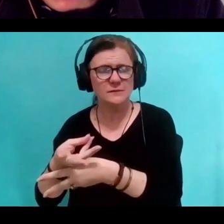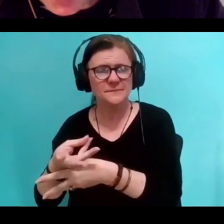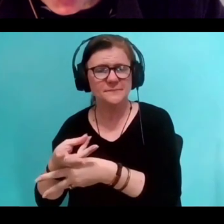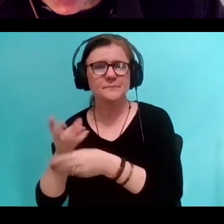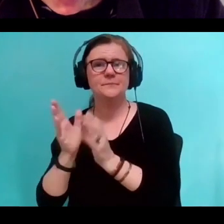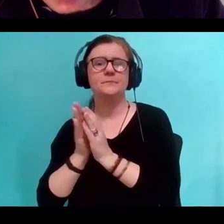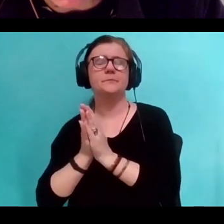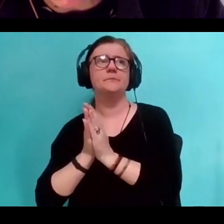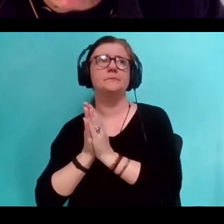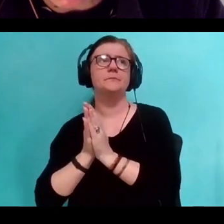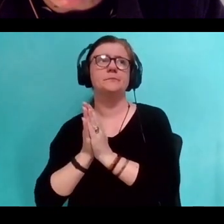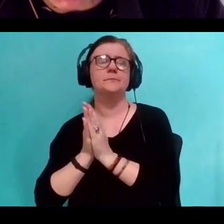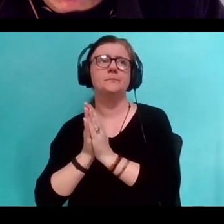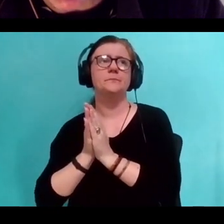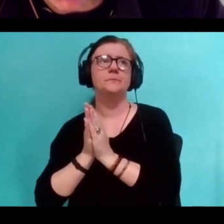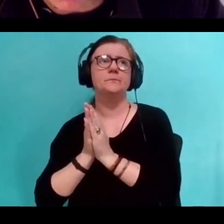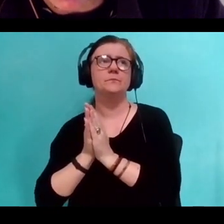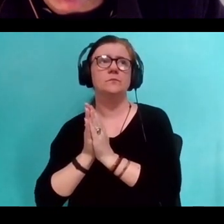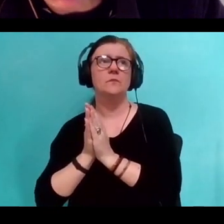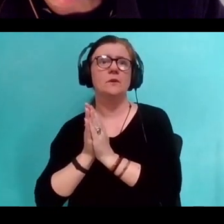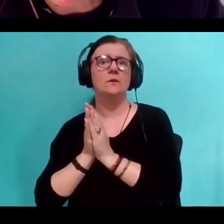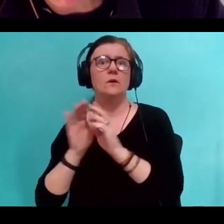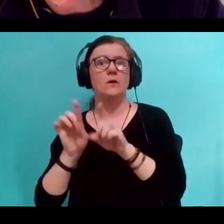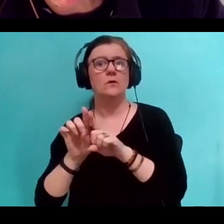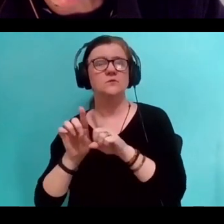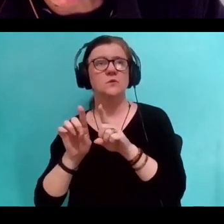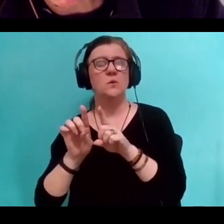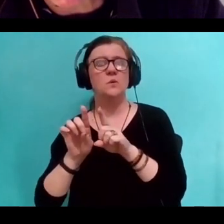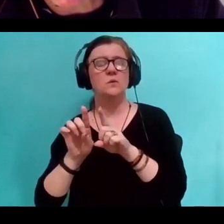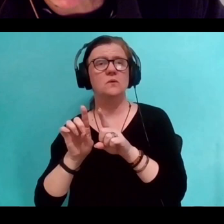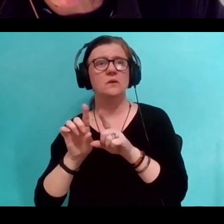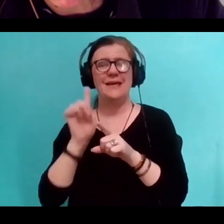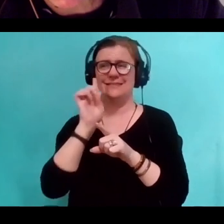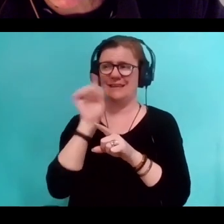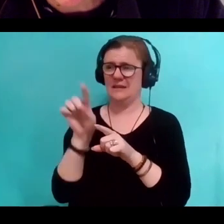Plus I think about these people and how have they responded to that?